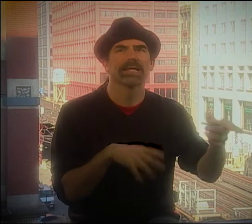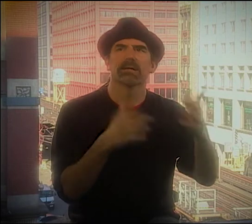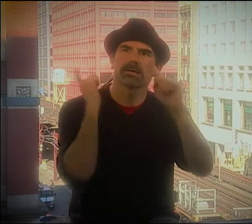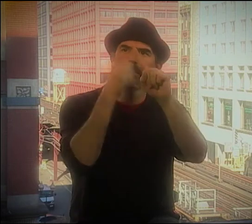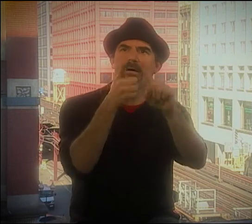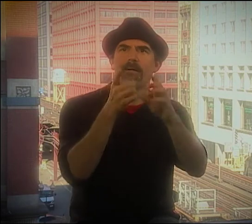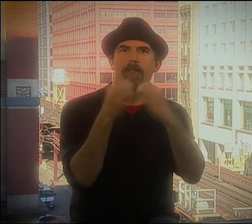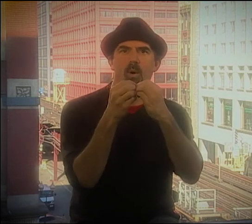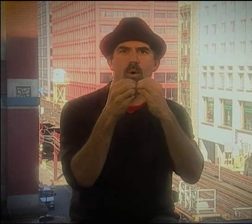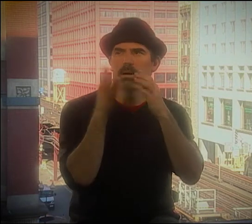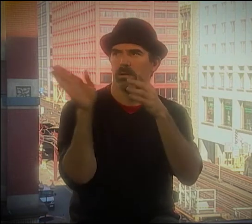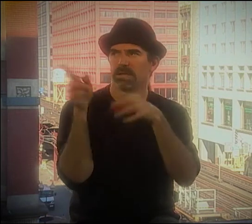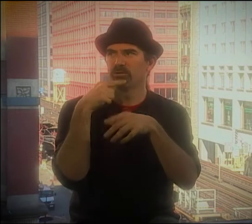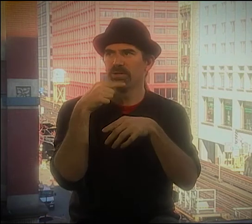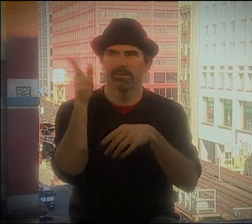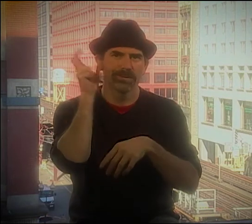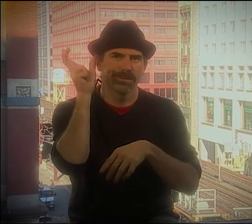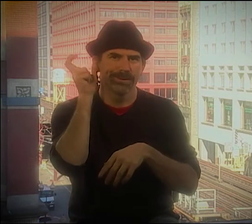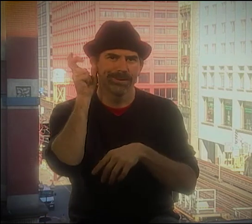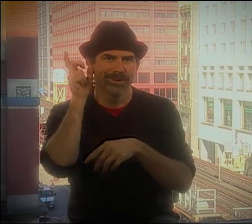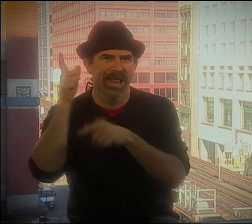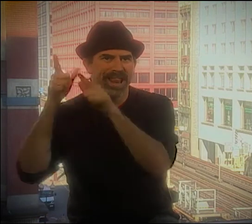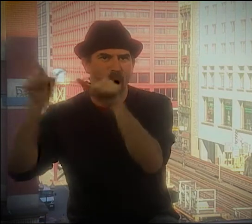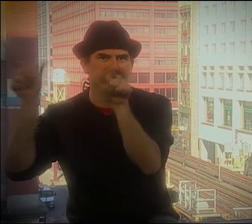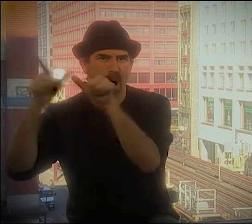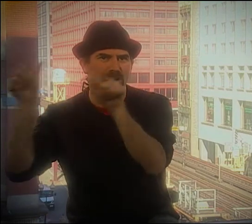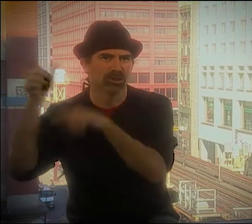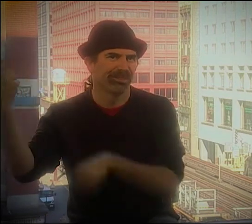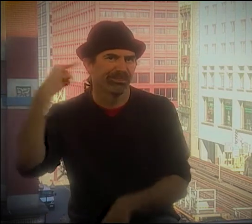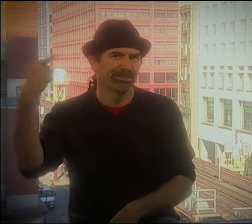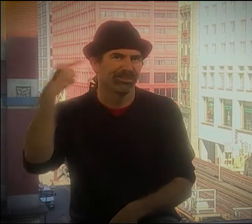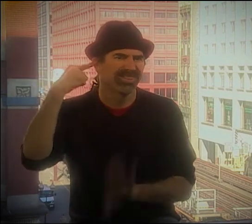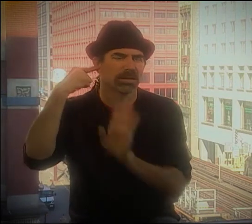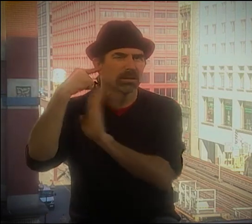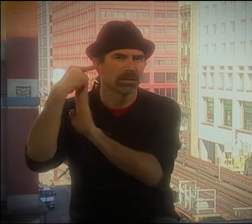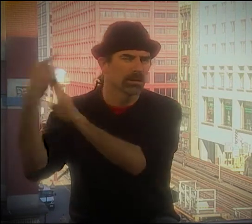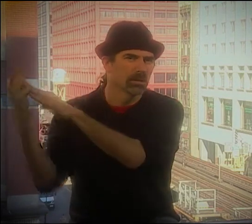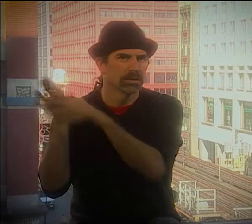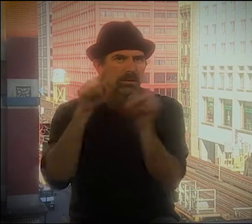HE MADE THE SOUND INTO THE MICROPHONE TO EMPHASIZE THAT.